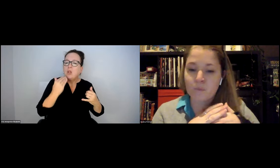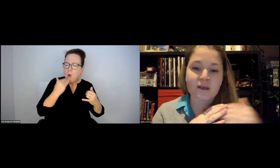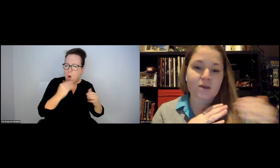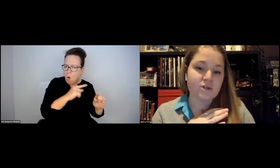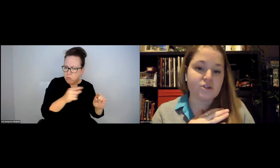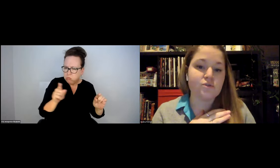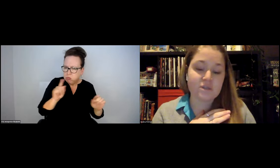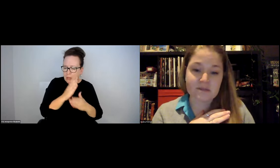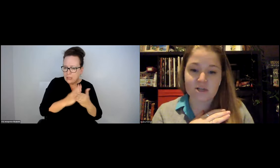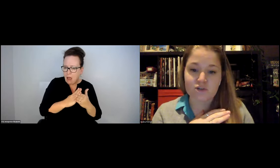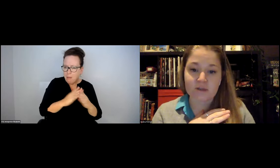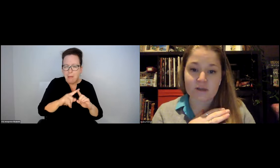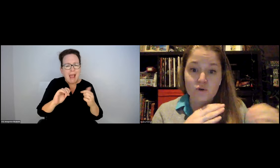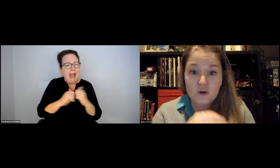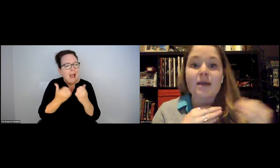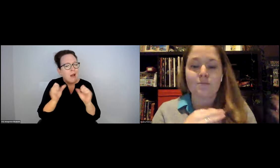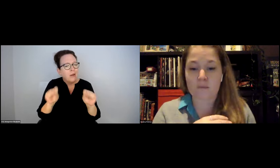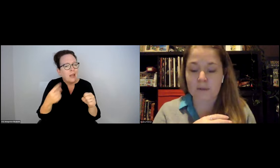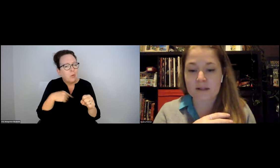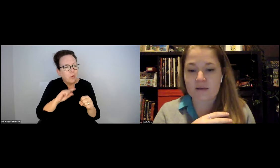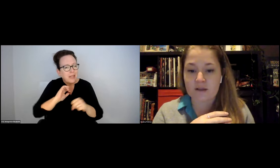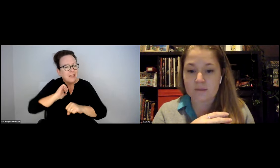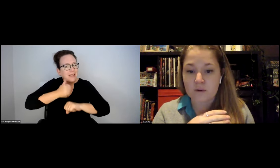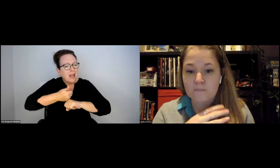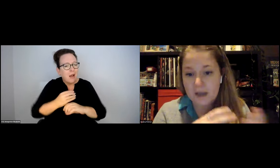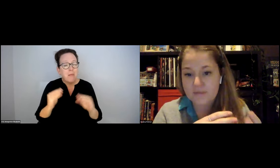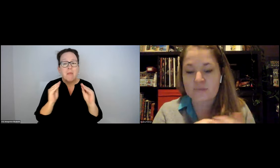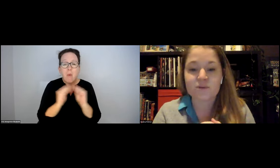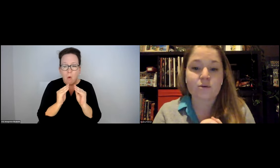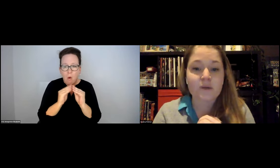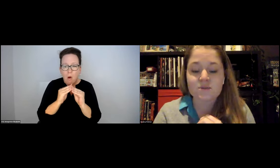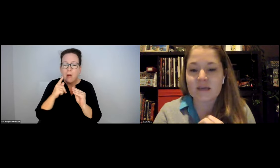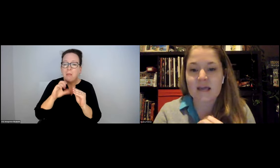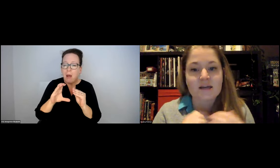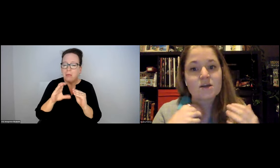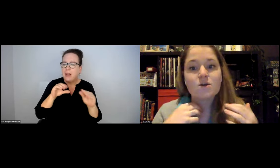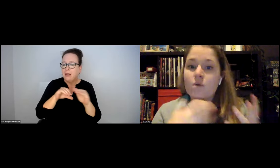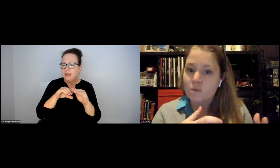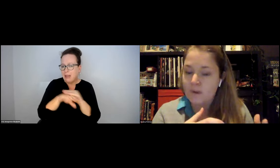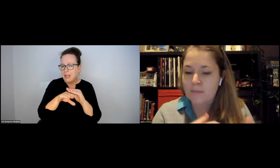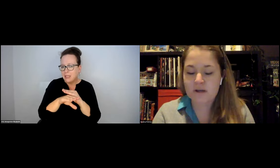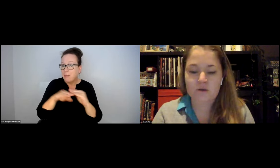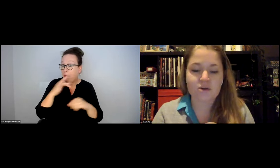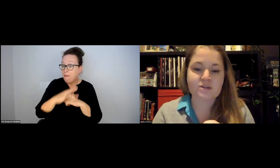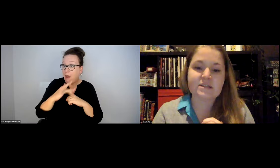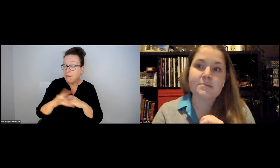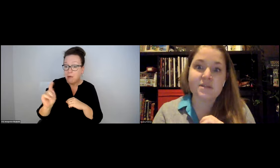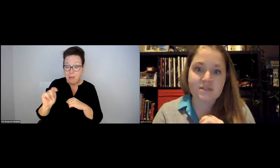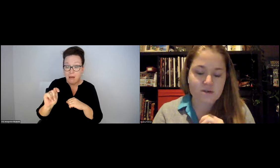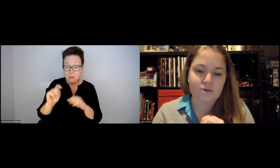ABOUT HOW WE CAN EXPAND THIS. WE SURVEY ONES THAT WE KNOW EXIST. WHAT CAN WE DO TO POTENTIALLY CREATE MORE PUBLICLY-AVAILABLE